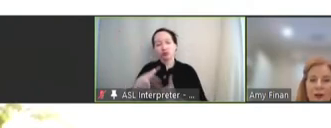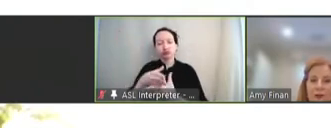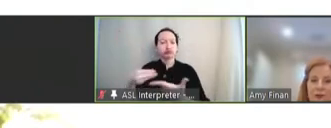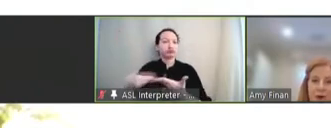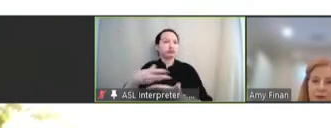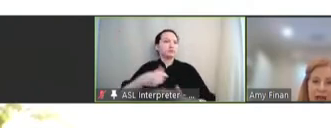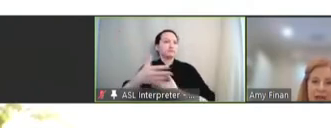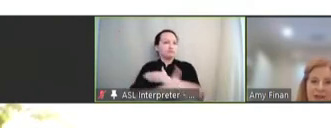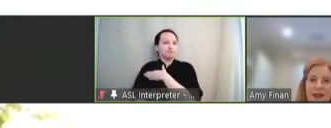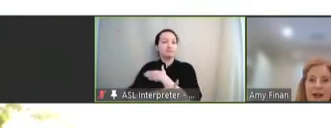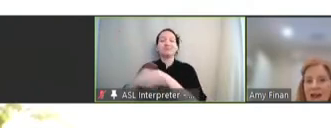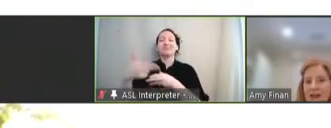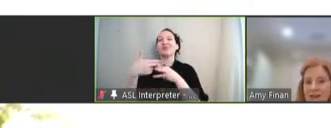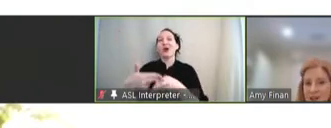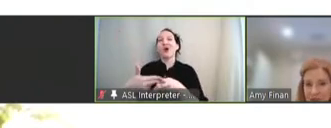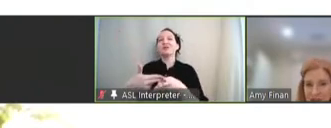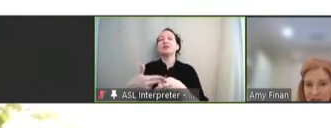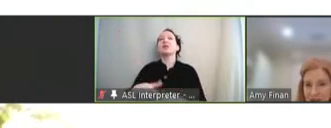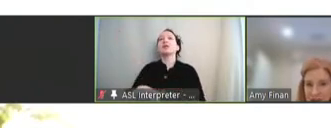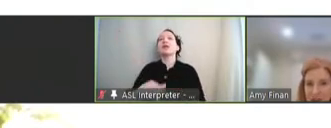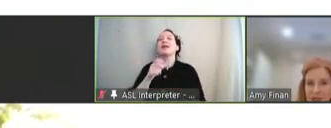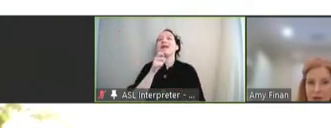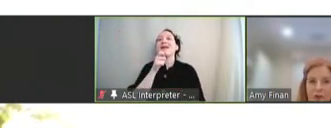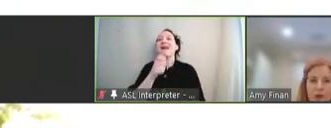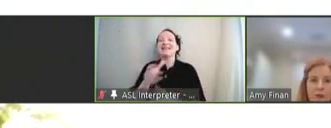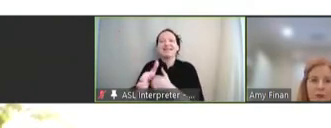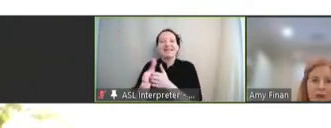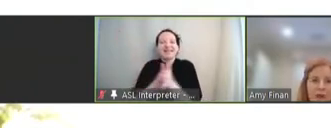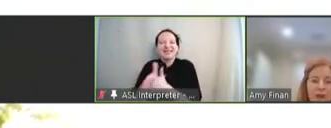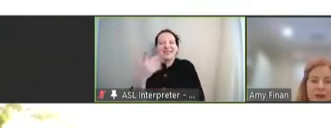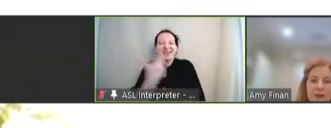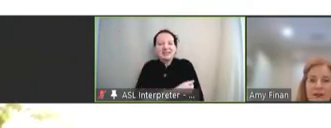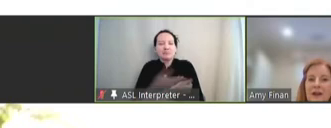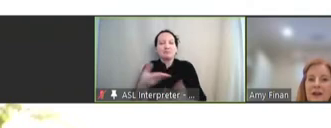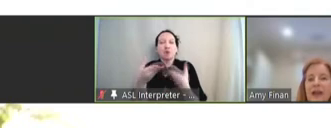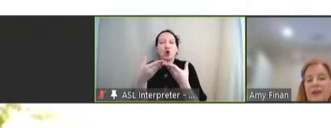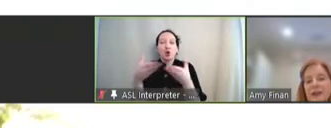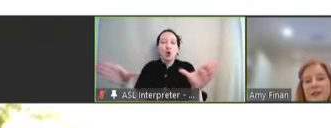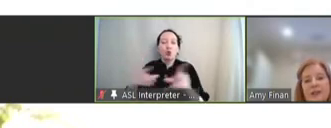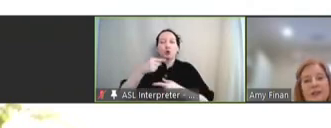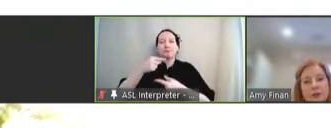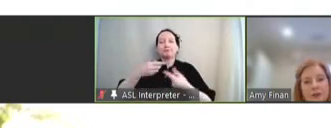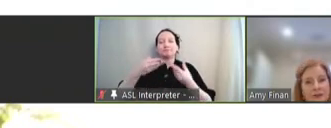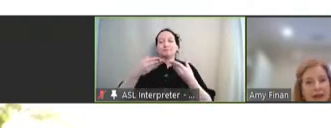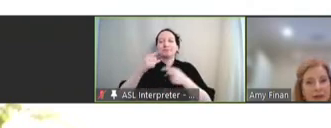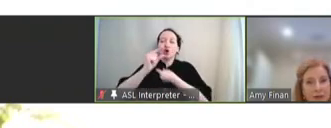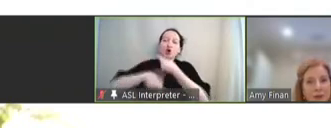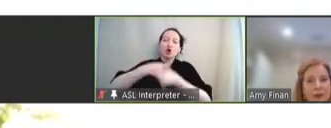Also known as unincentivized vaccines or global public goods, they have limited commercial value,